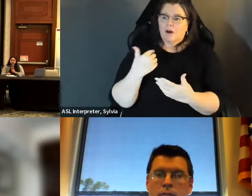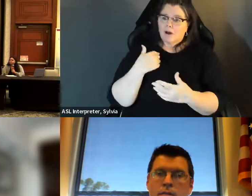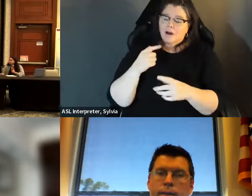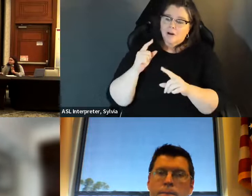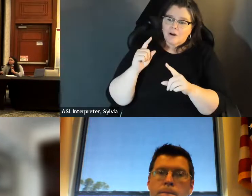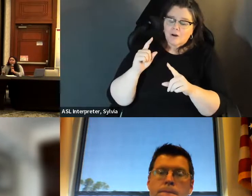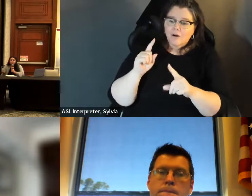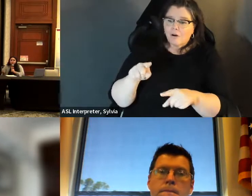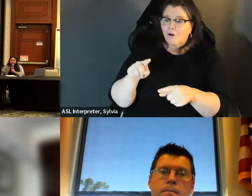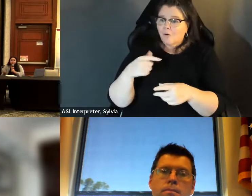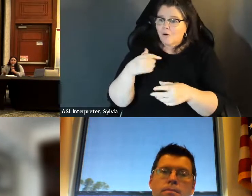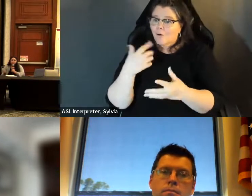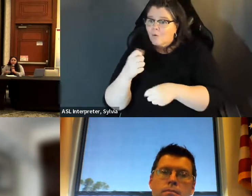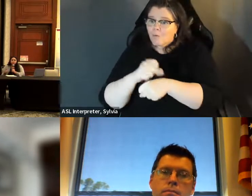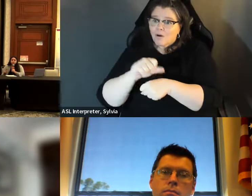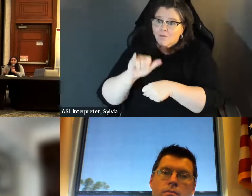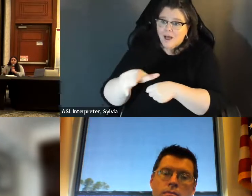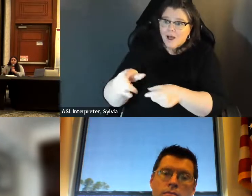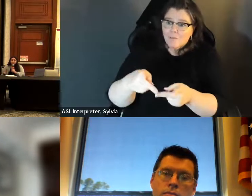Throws include housing, medical care, job access, you Access. You can't new higher paperwork without an Id.